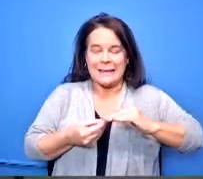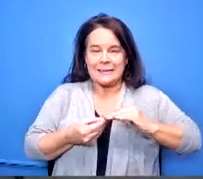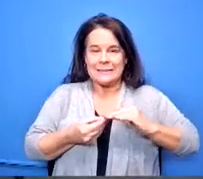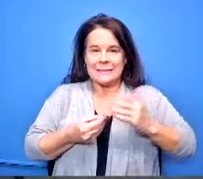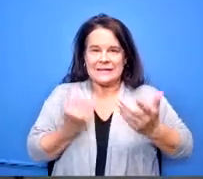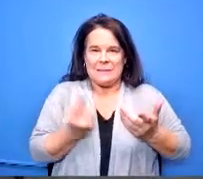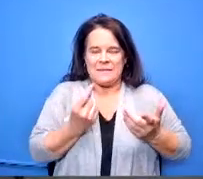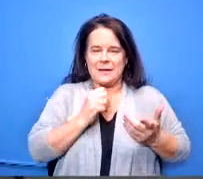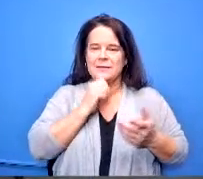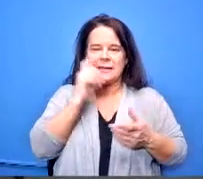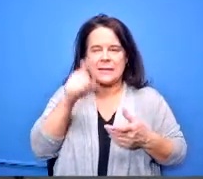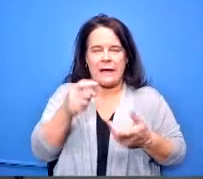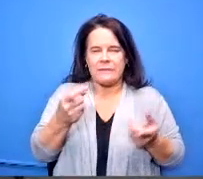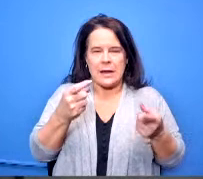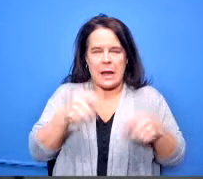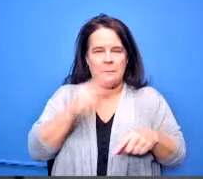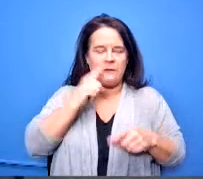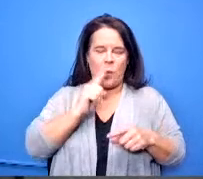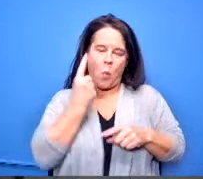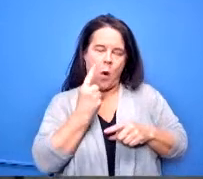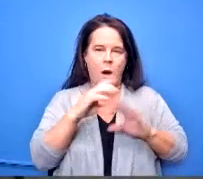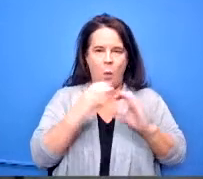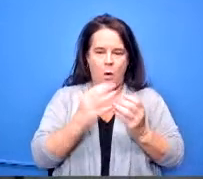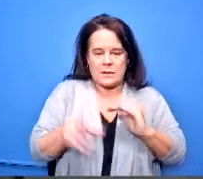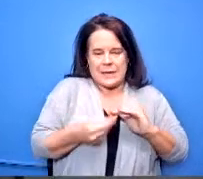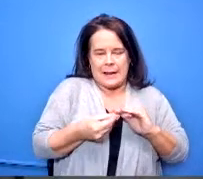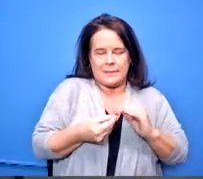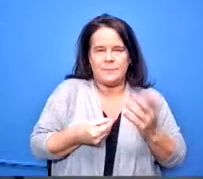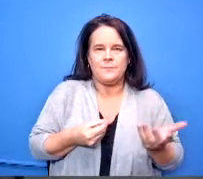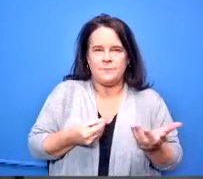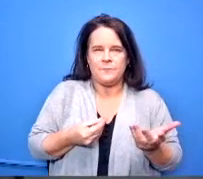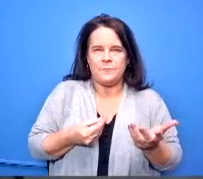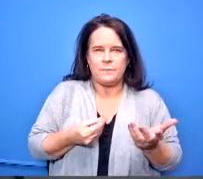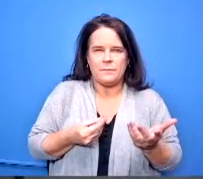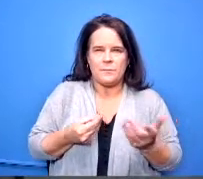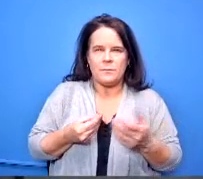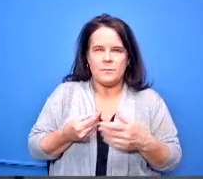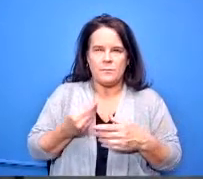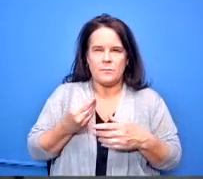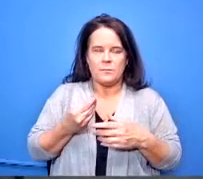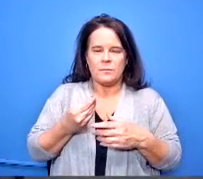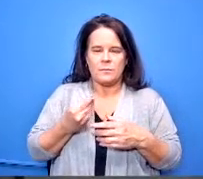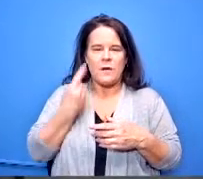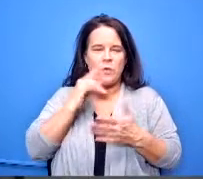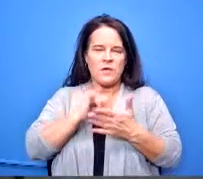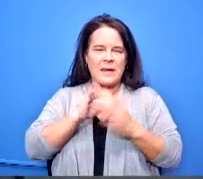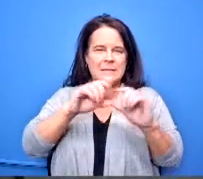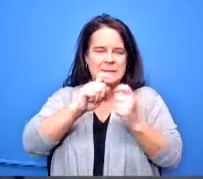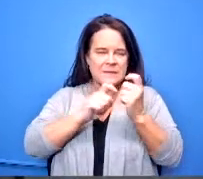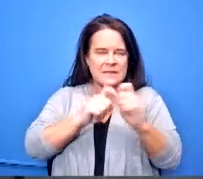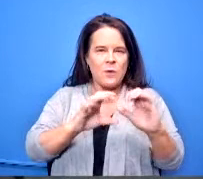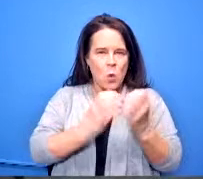just that course of study for that particular course that we were adding so it's a it's a